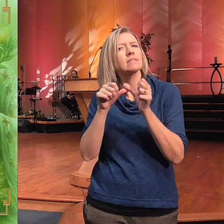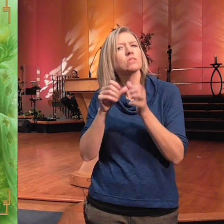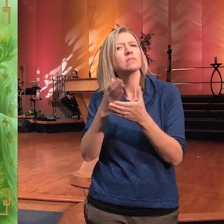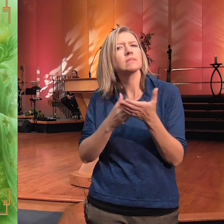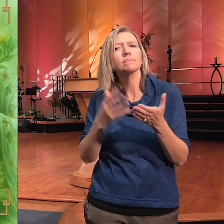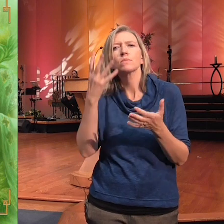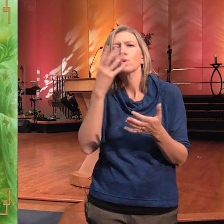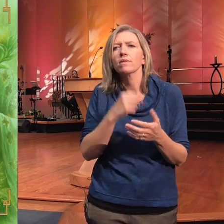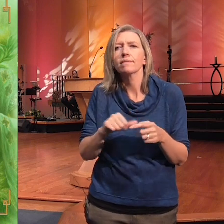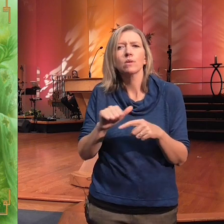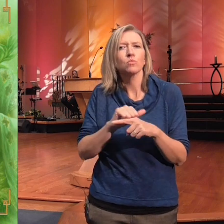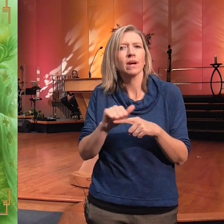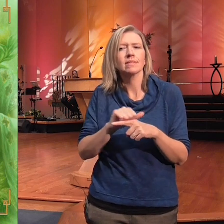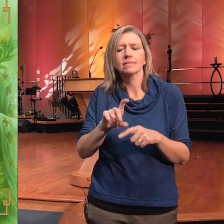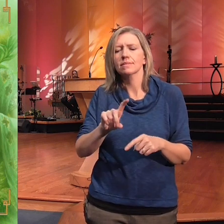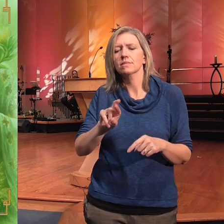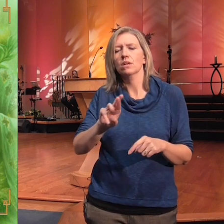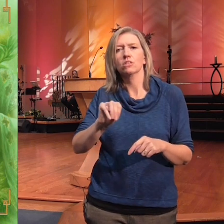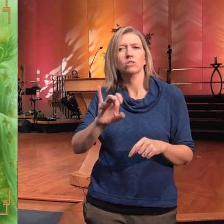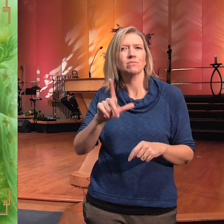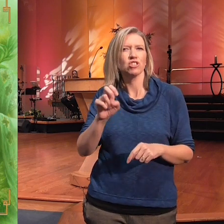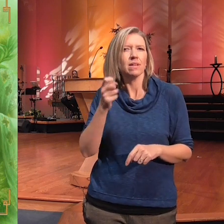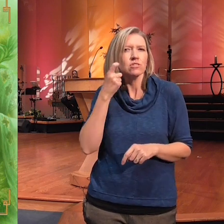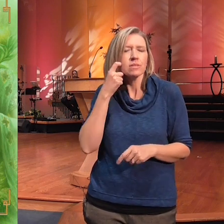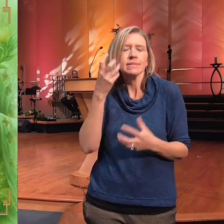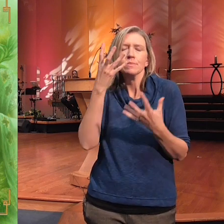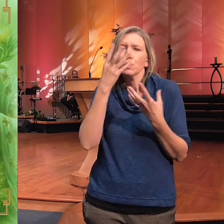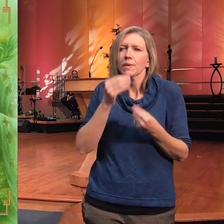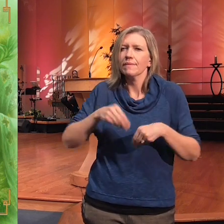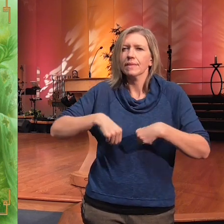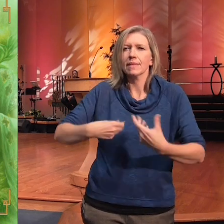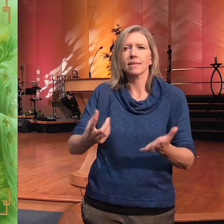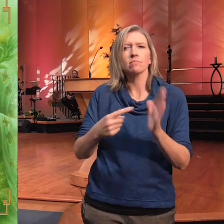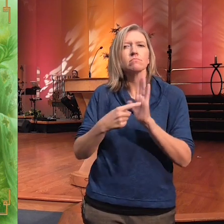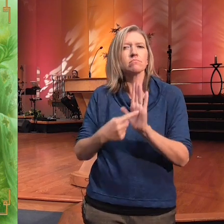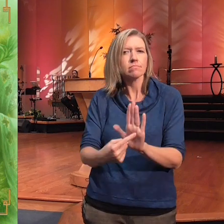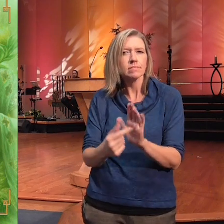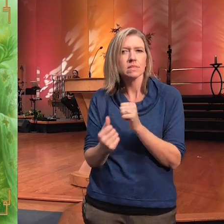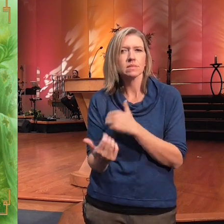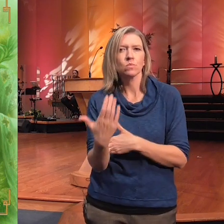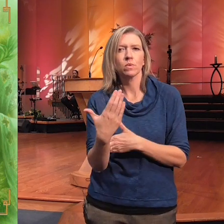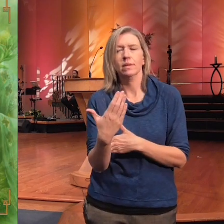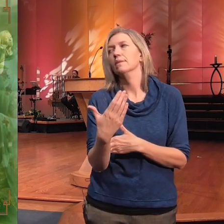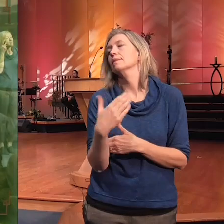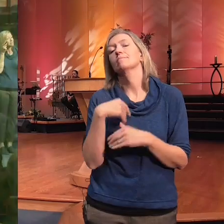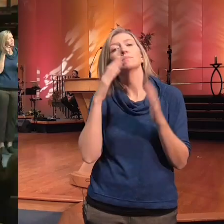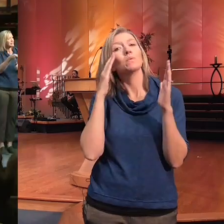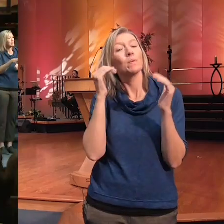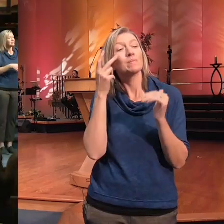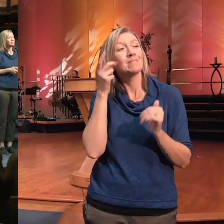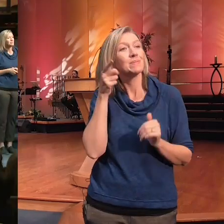um so lovely presented with us and guided Us in this morning so I hope to see you there wonderful